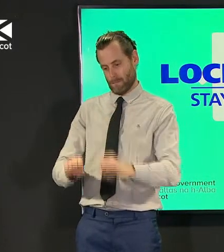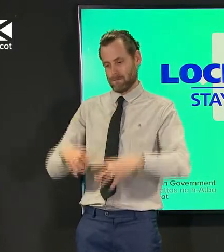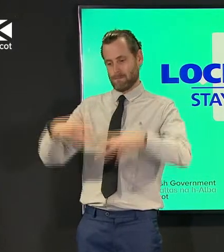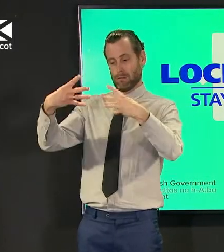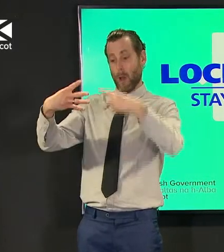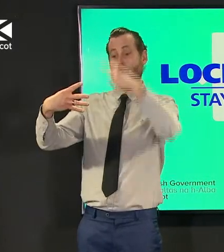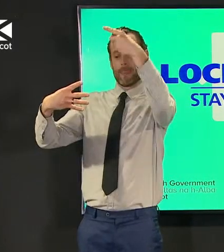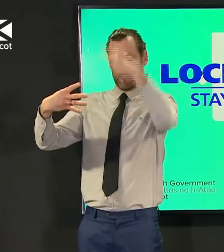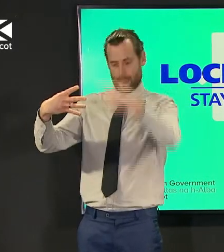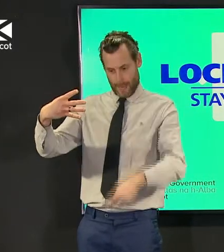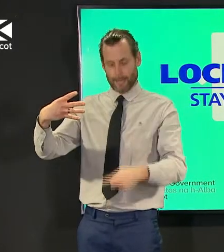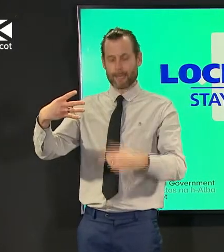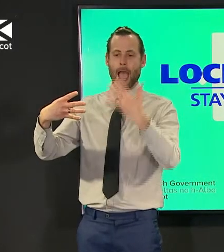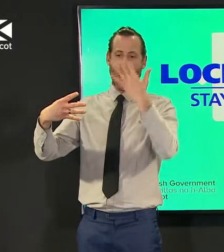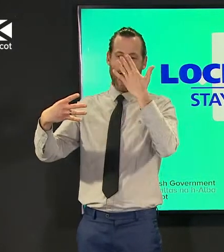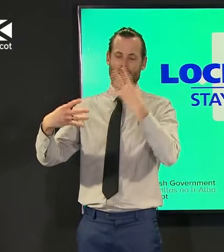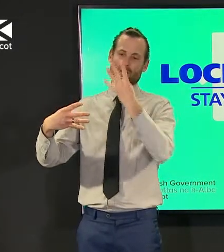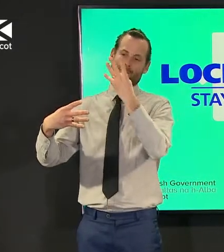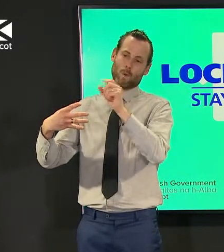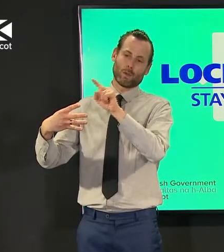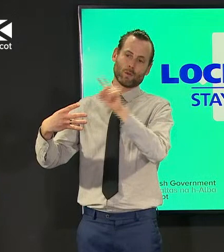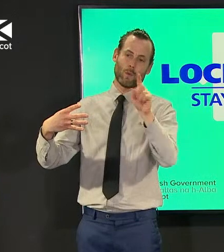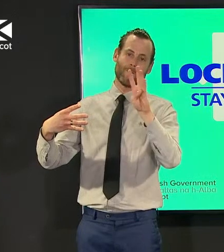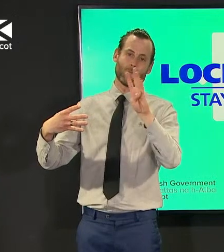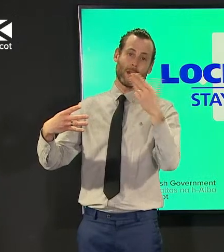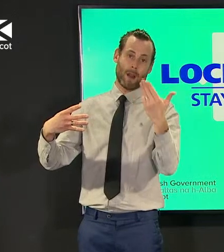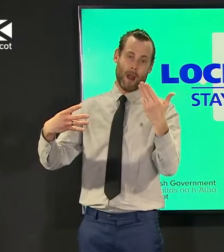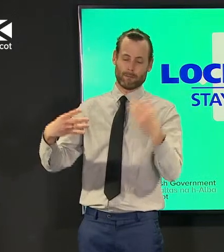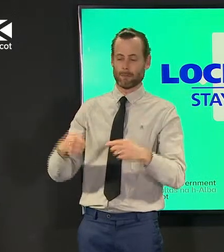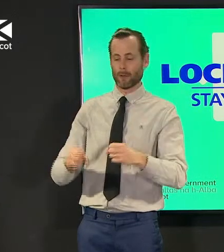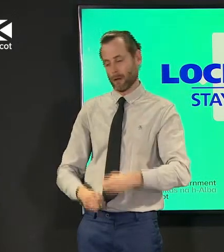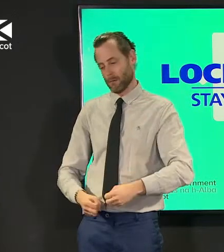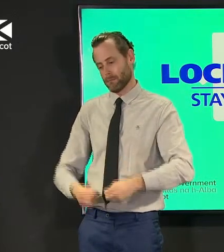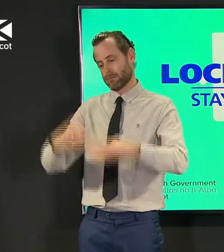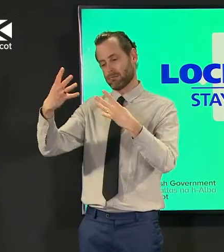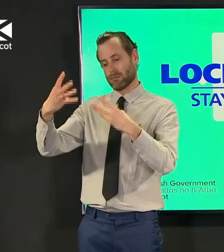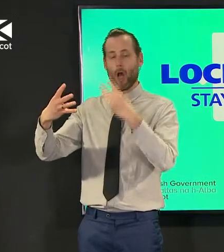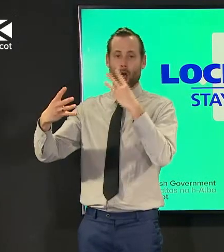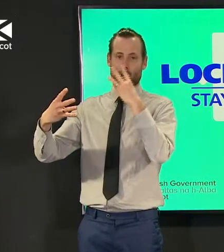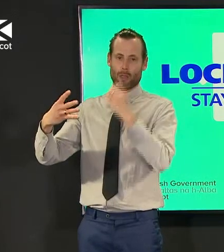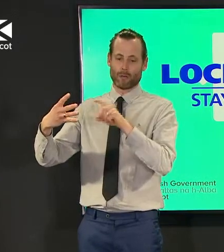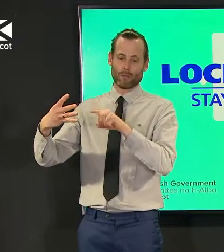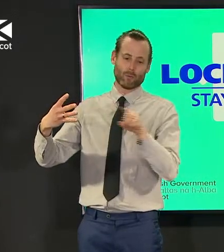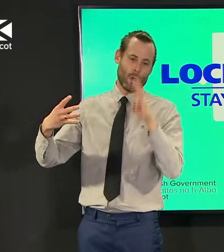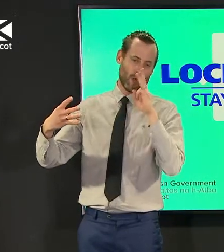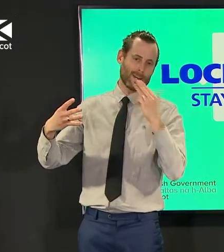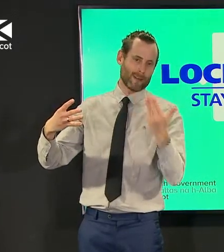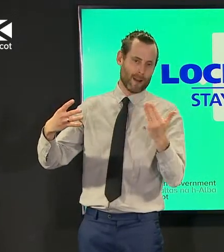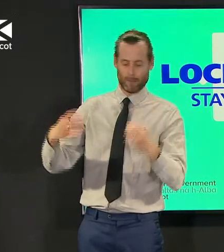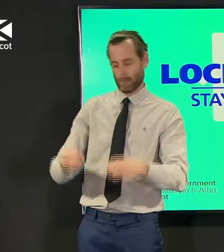scotland record who's aged between 40 and 49 system can pull that out you say to the system